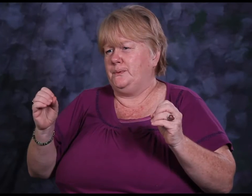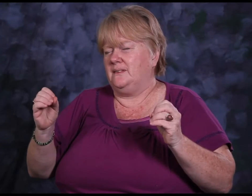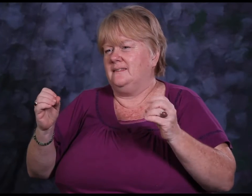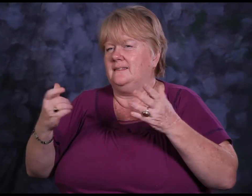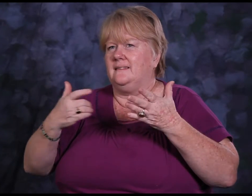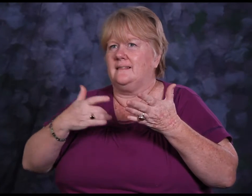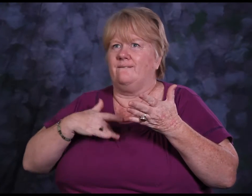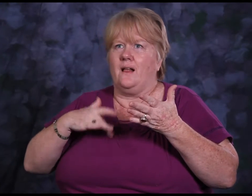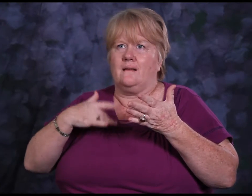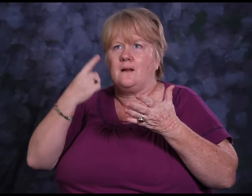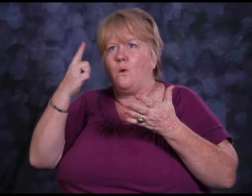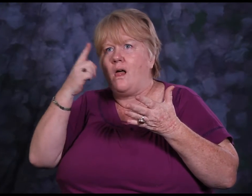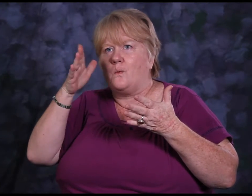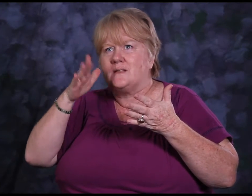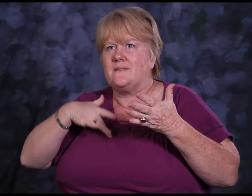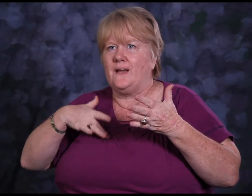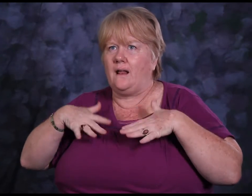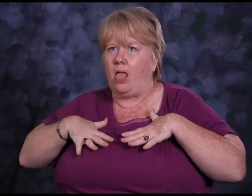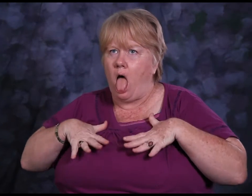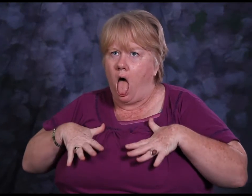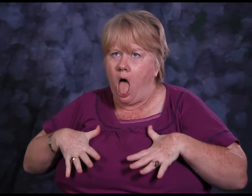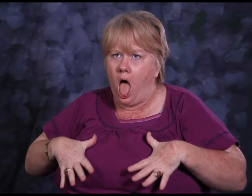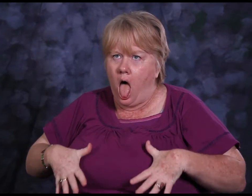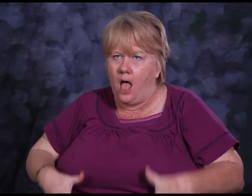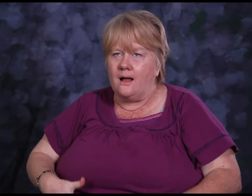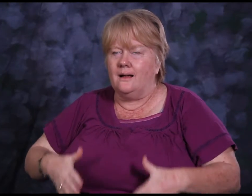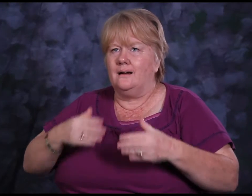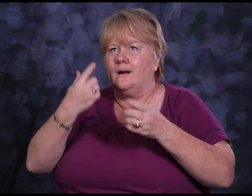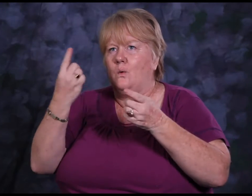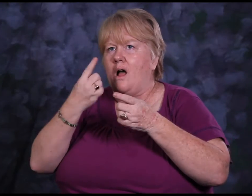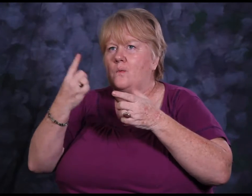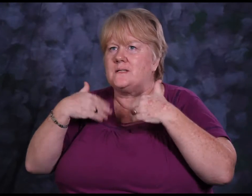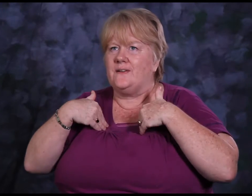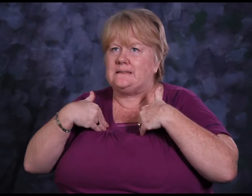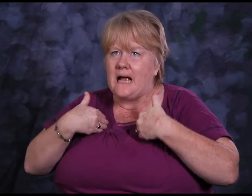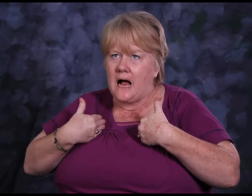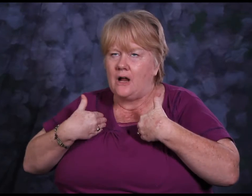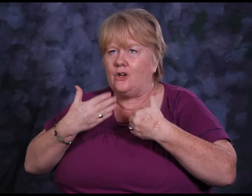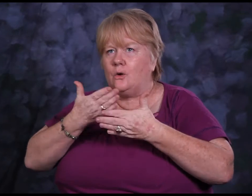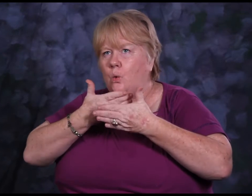I always felt exhausted, depressed and had no energy.